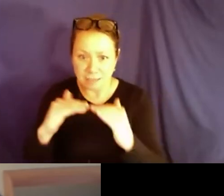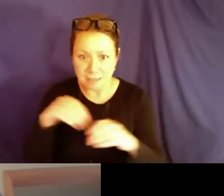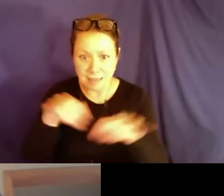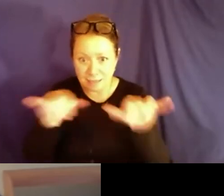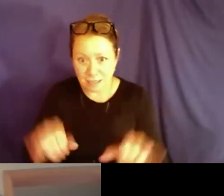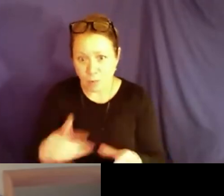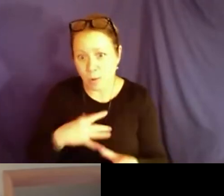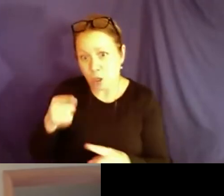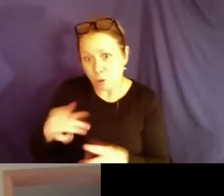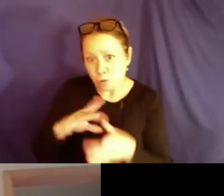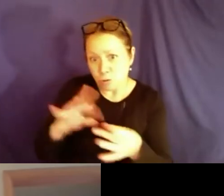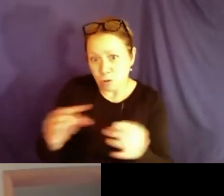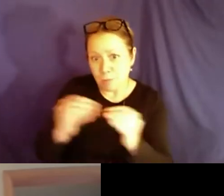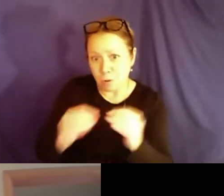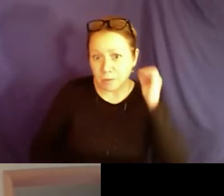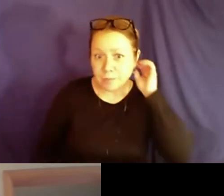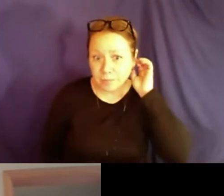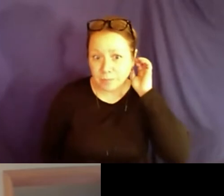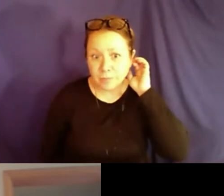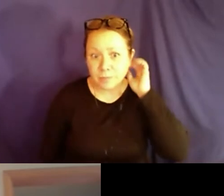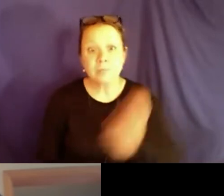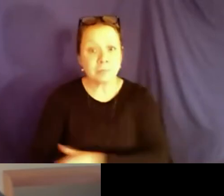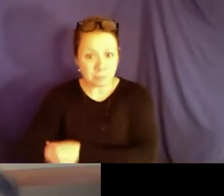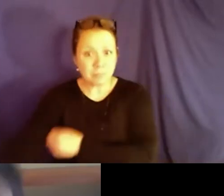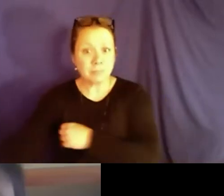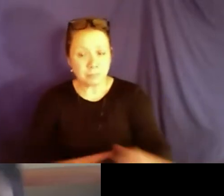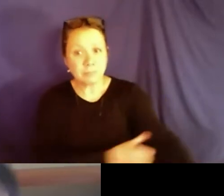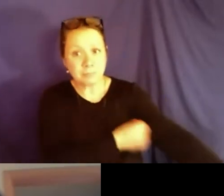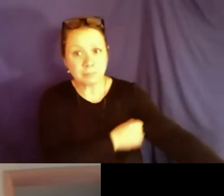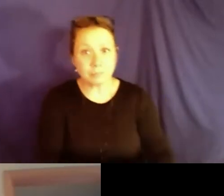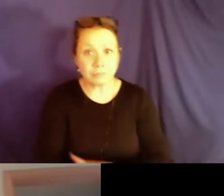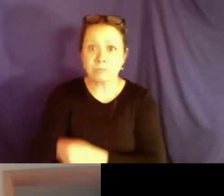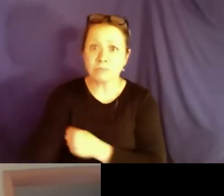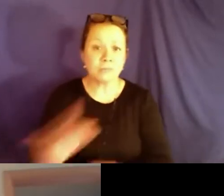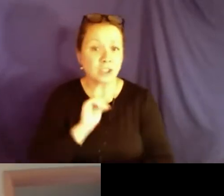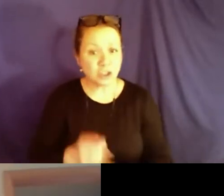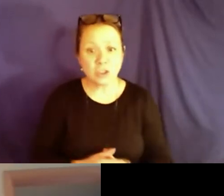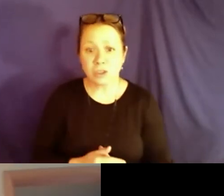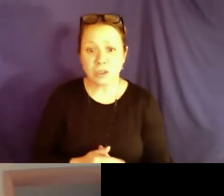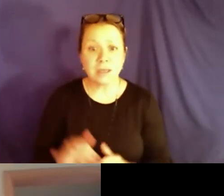they are facing some discrimination and injustice in the educational system. We would like you to share a little bit